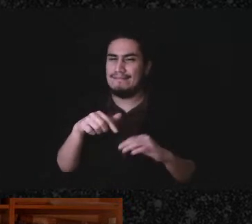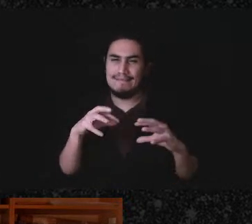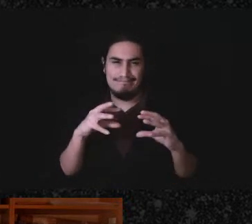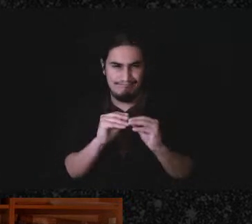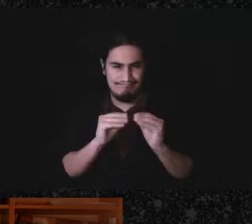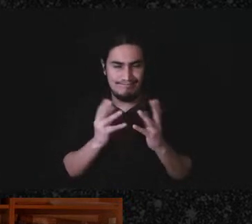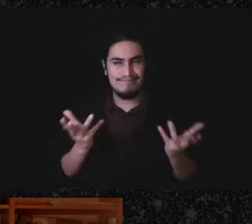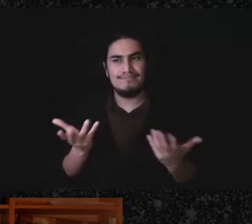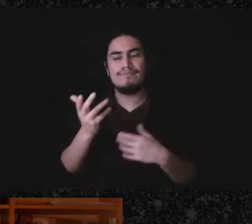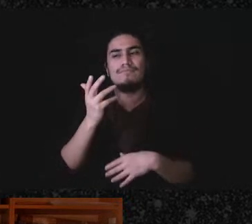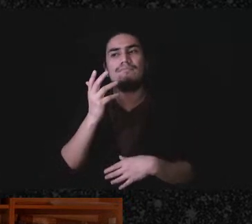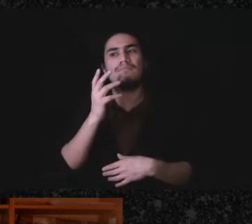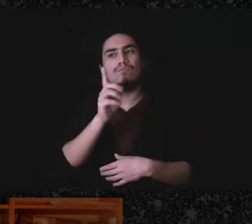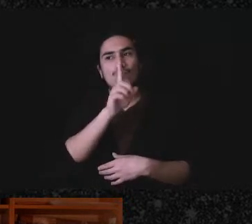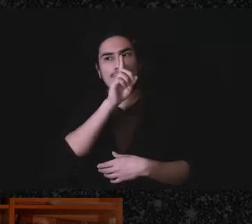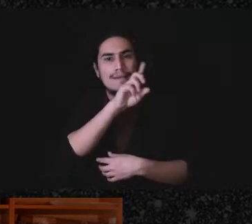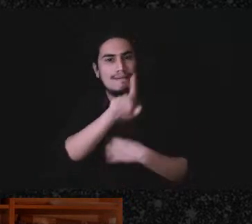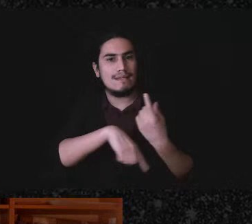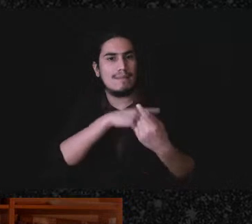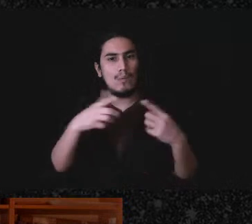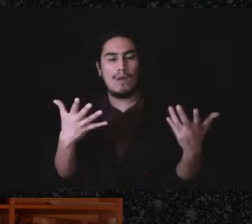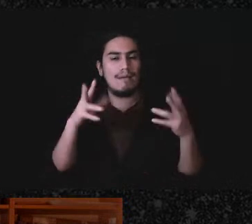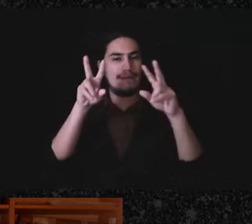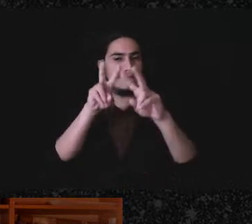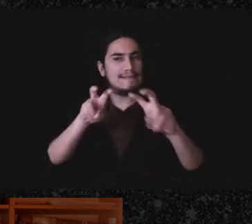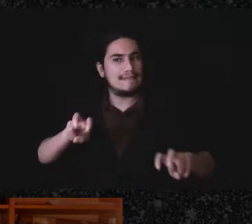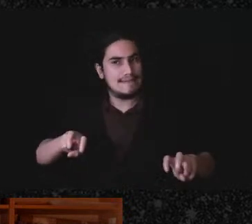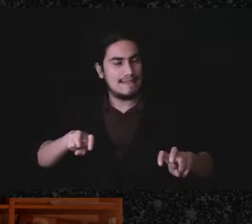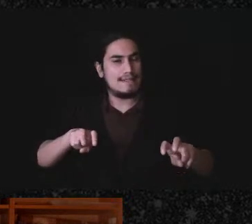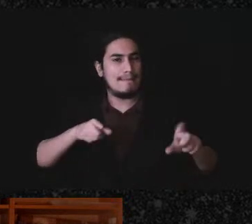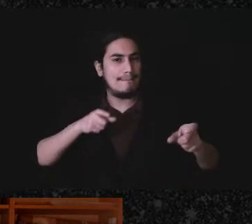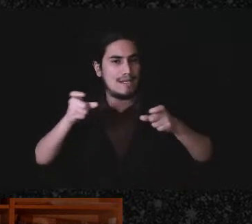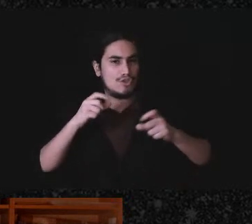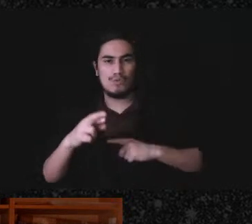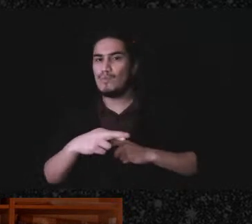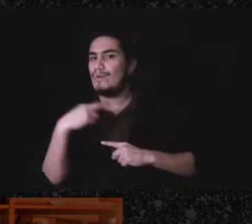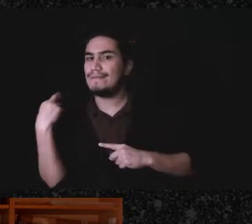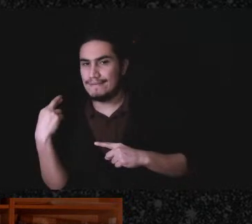it's about assessing and managing risks, not-not refusing to take risks,